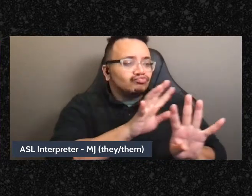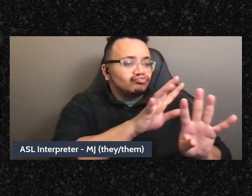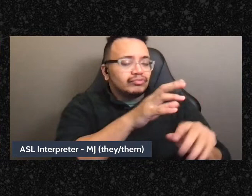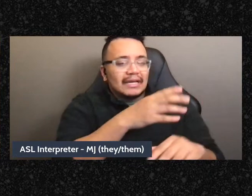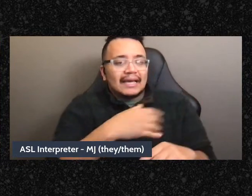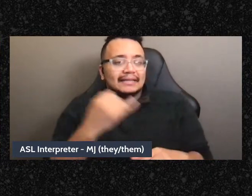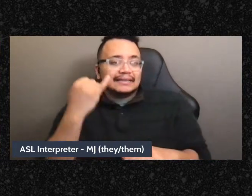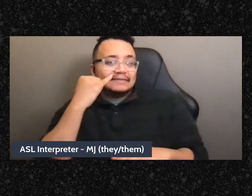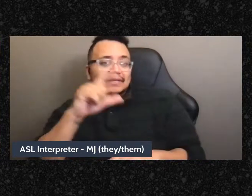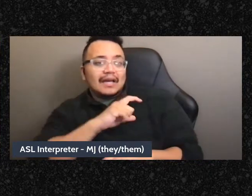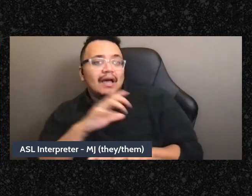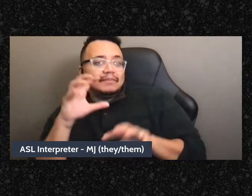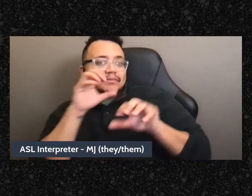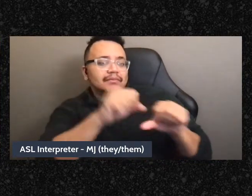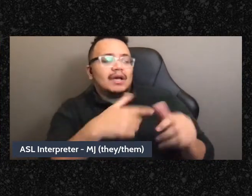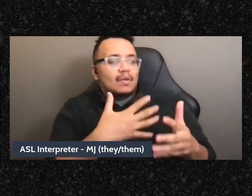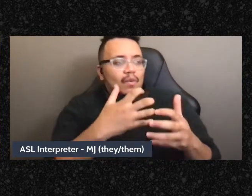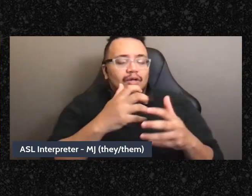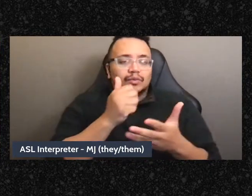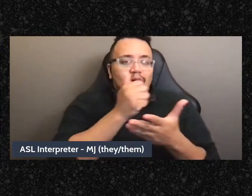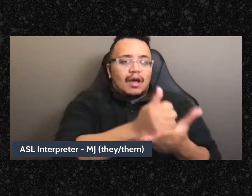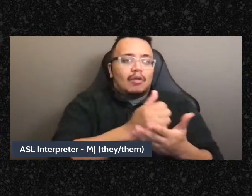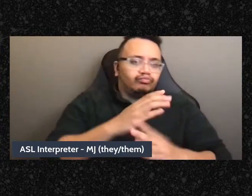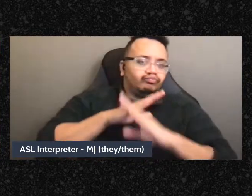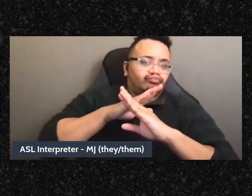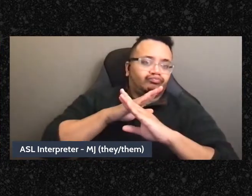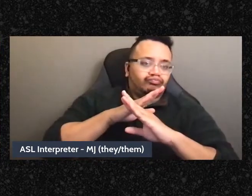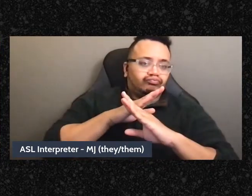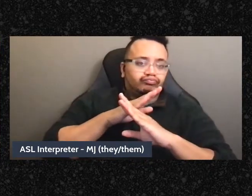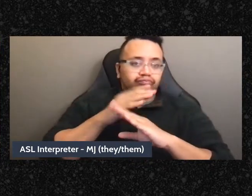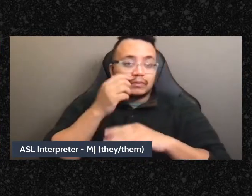people and the police or whatever” It's fine to have a whole set of people who choose that role